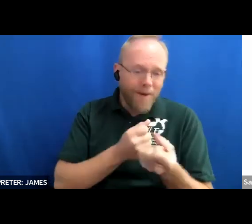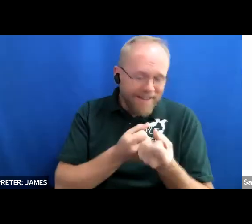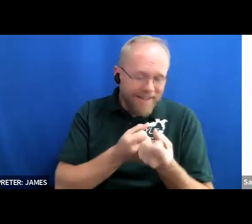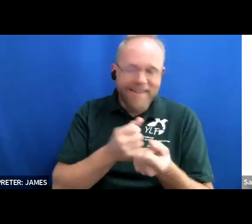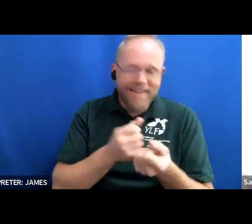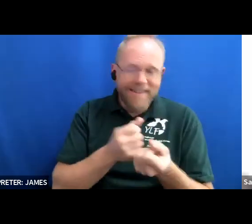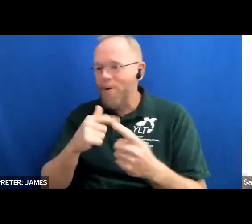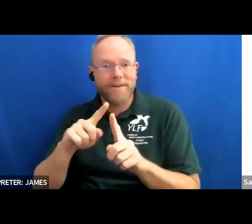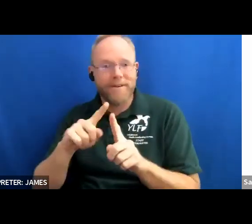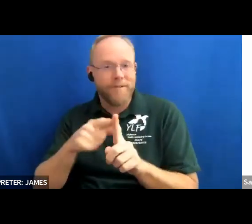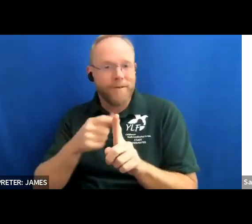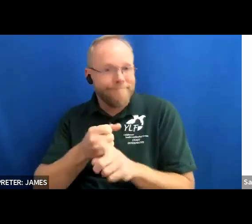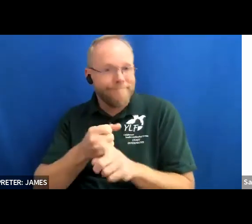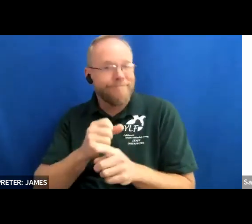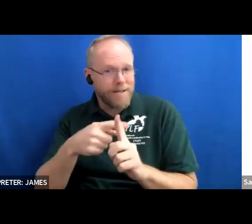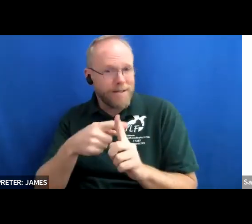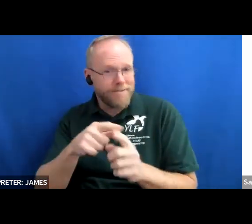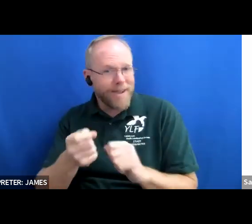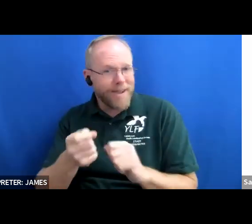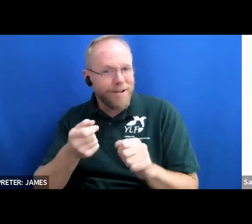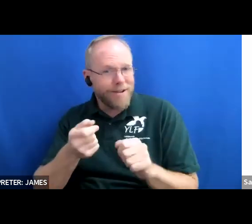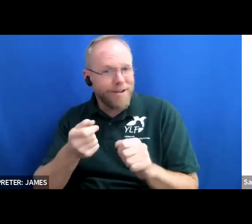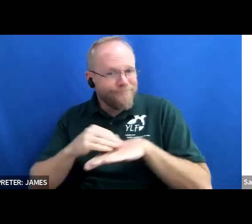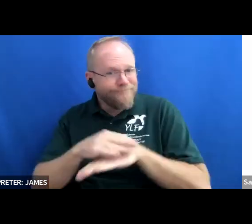again feel free to keep dropping questions in the chat if you've got any questions for